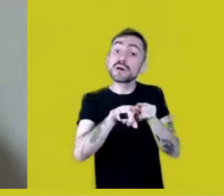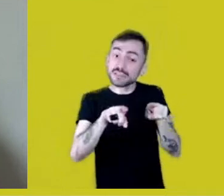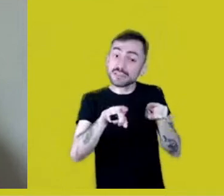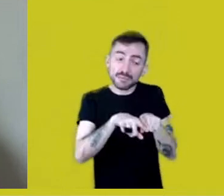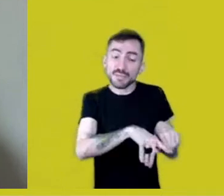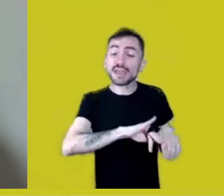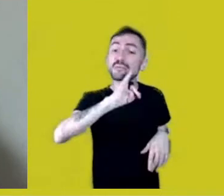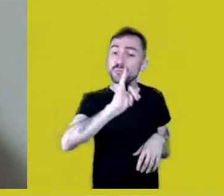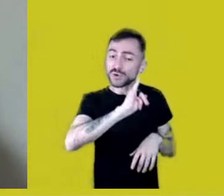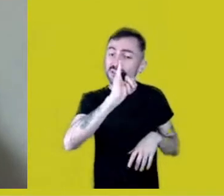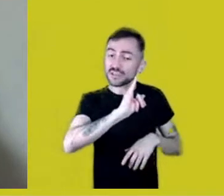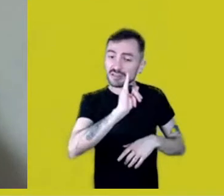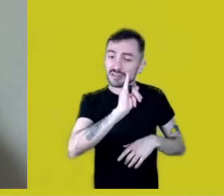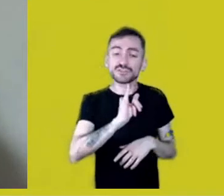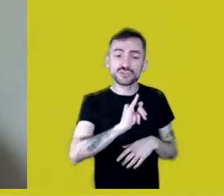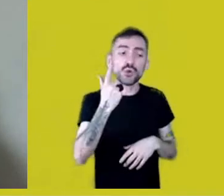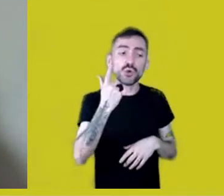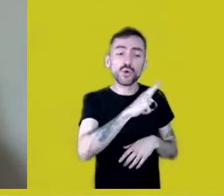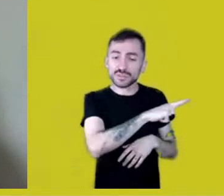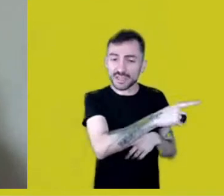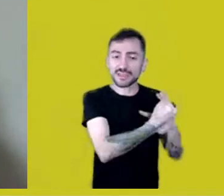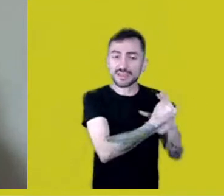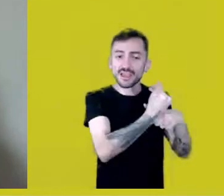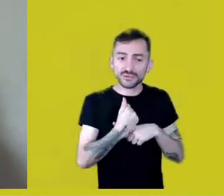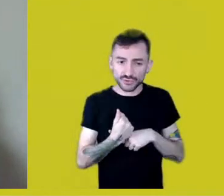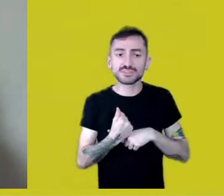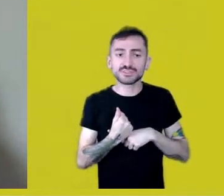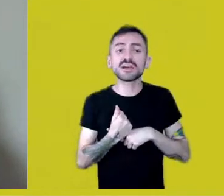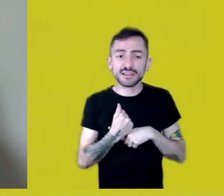seems to be placed on a non-artistic field.